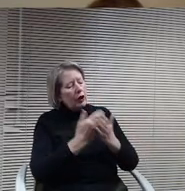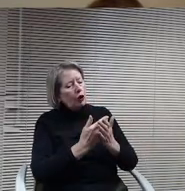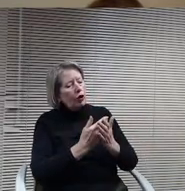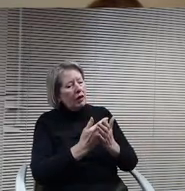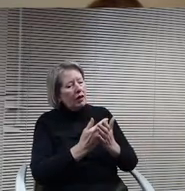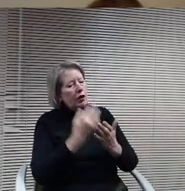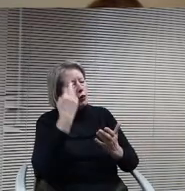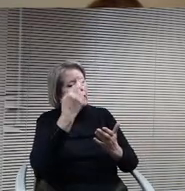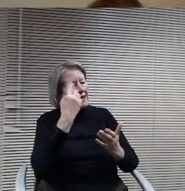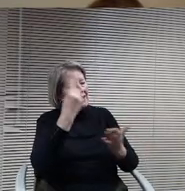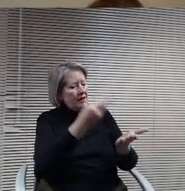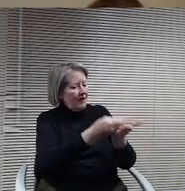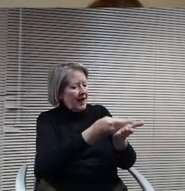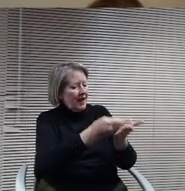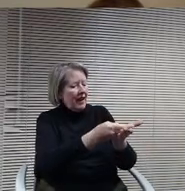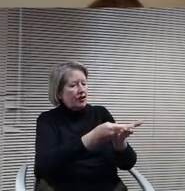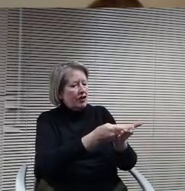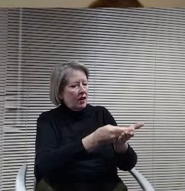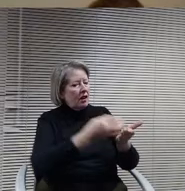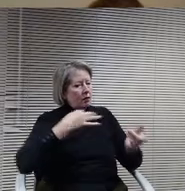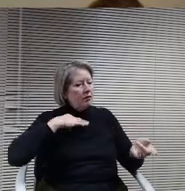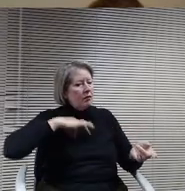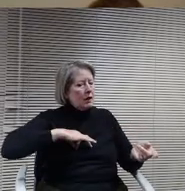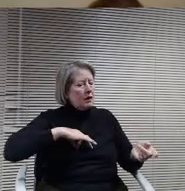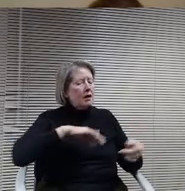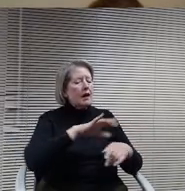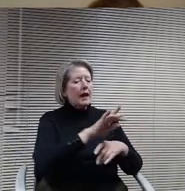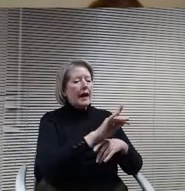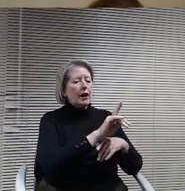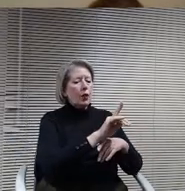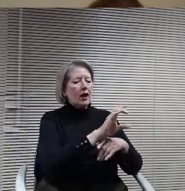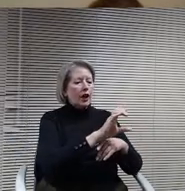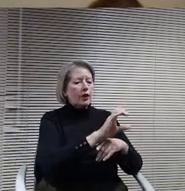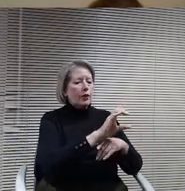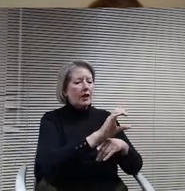The eight 8100 square feet for 40 students is is a little over